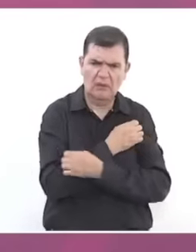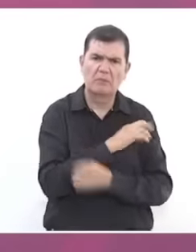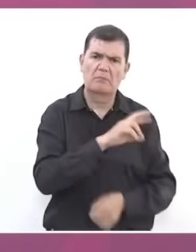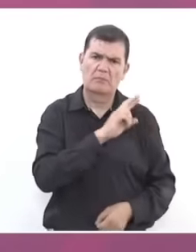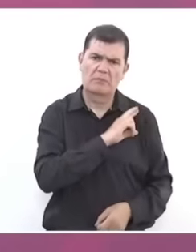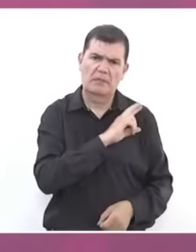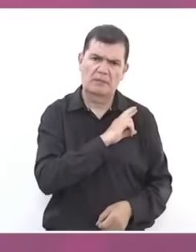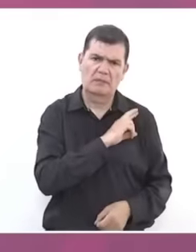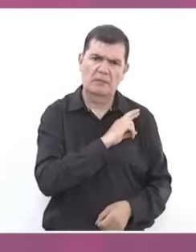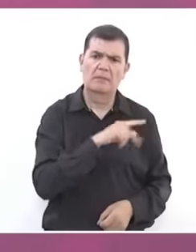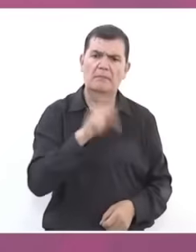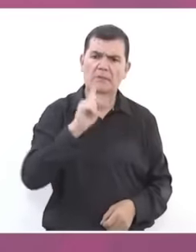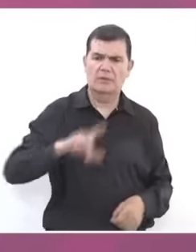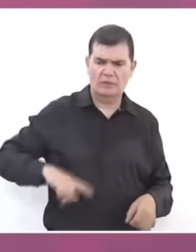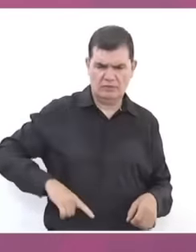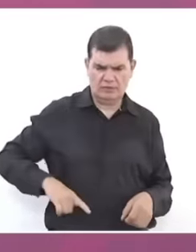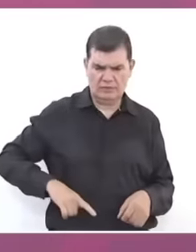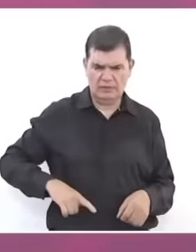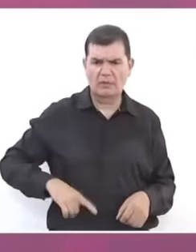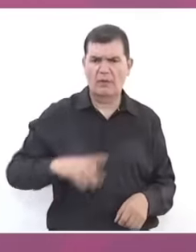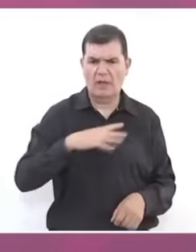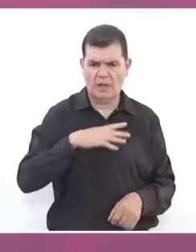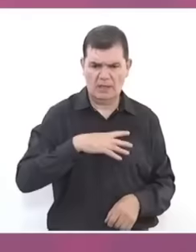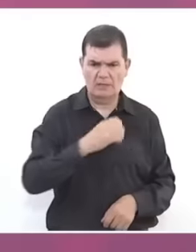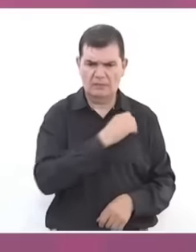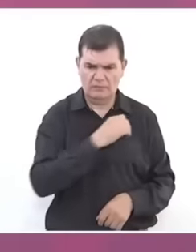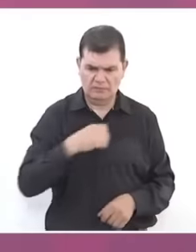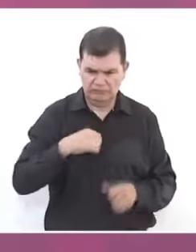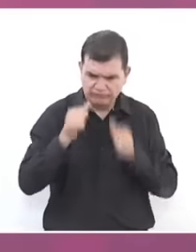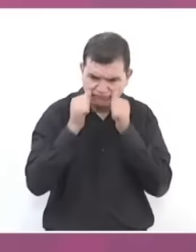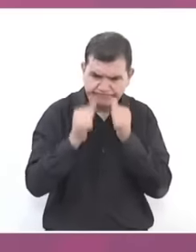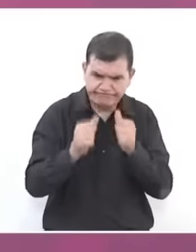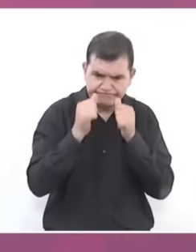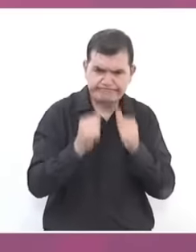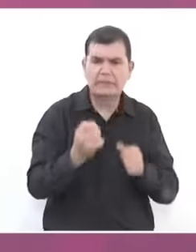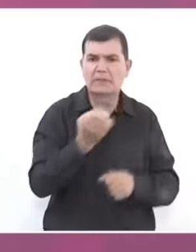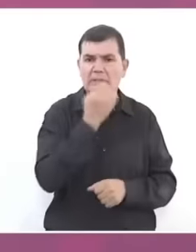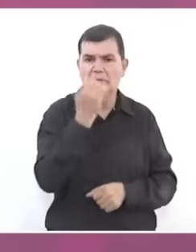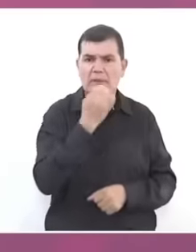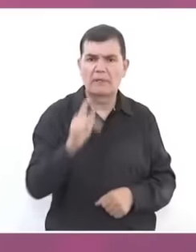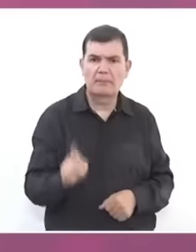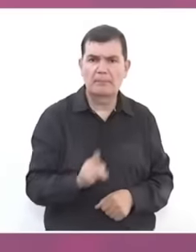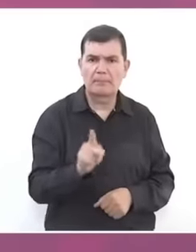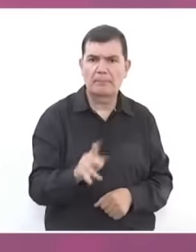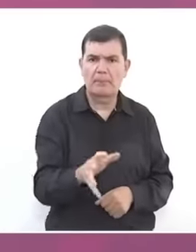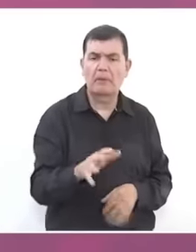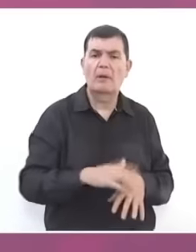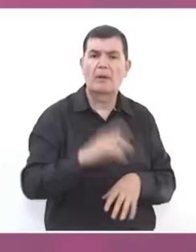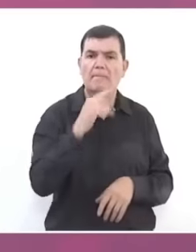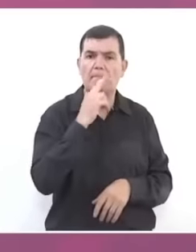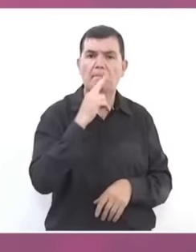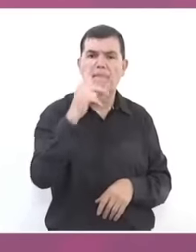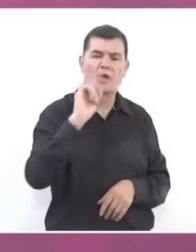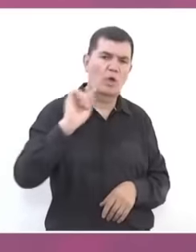government has the obligation to attend to public schools. Because it is also the best of all education